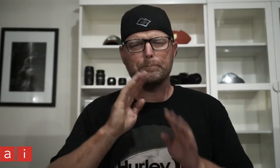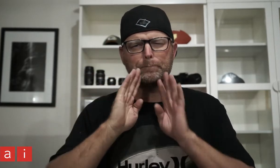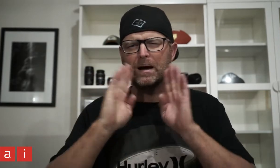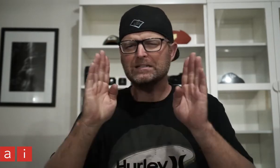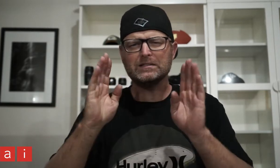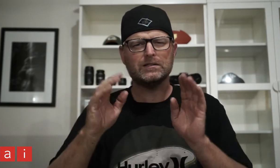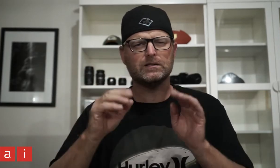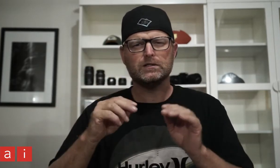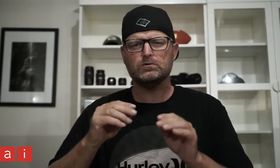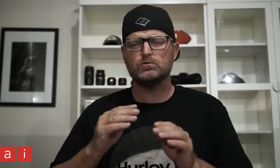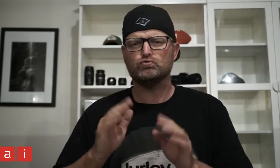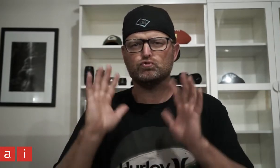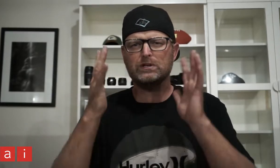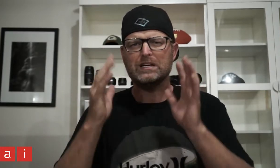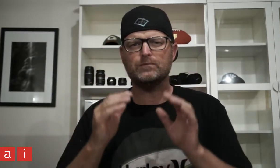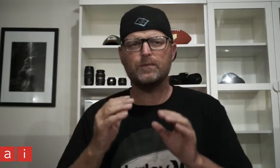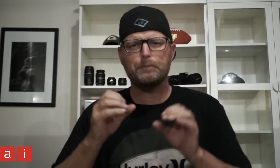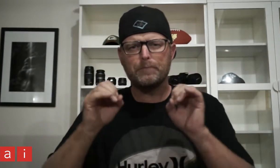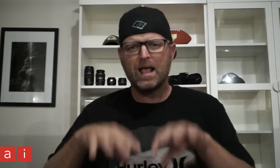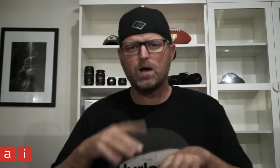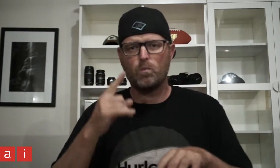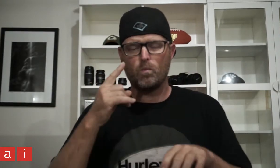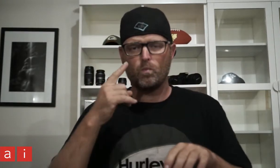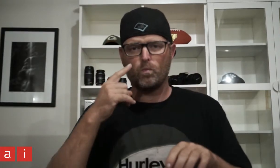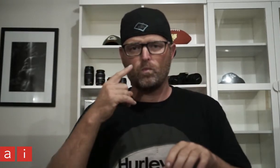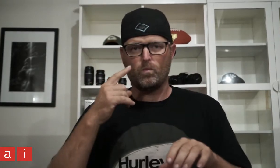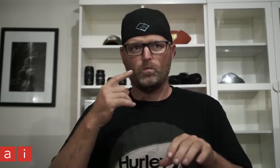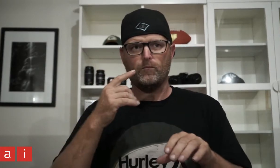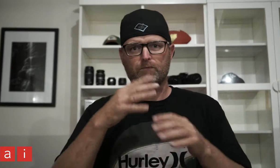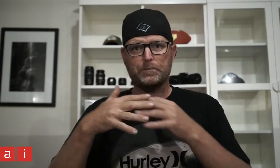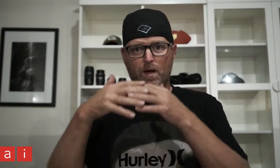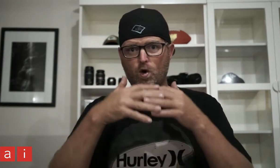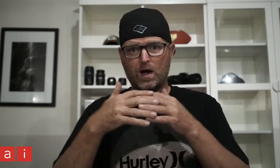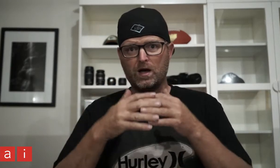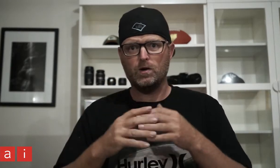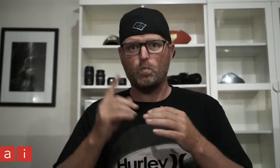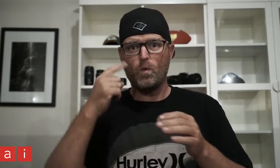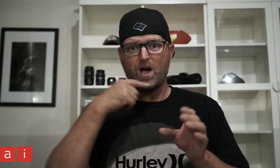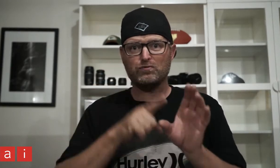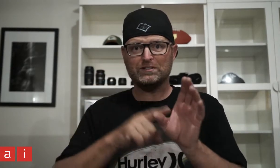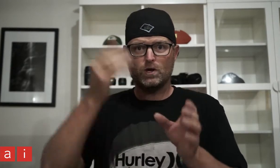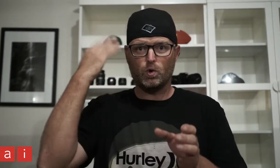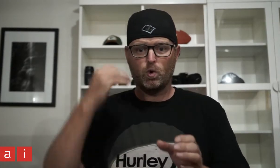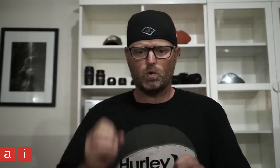Amazing trees planted from America a hundred years ago,